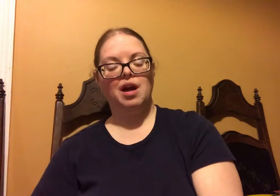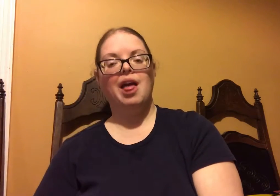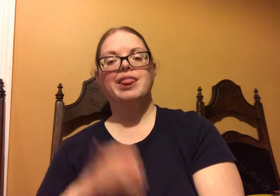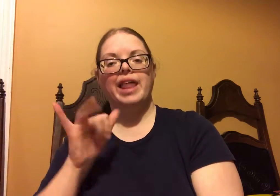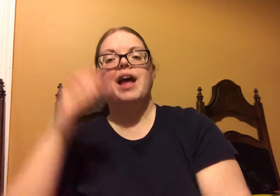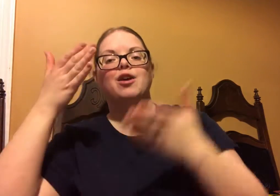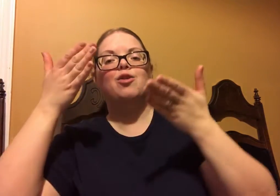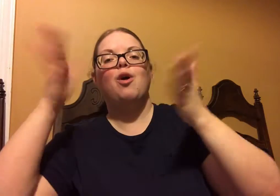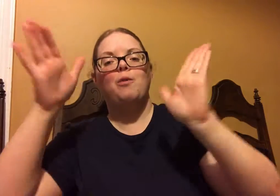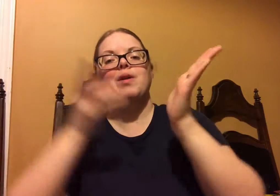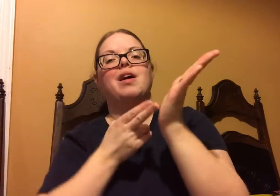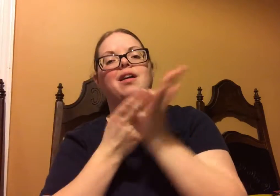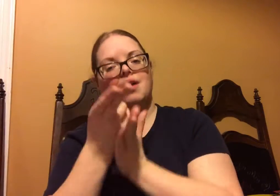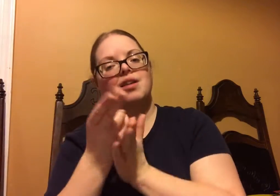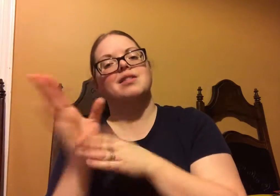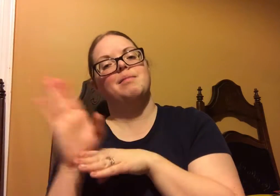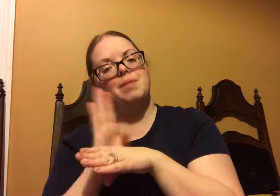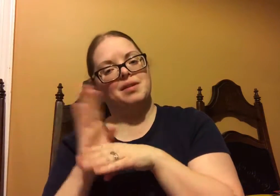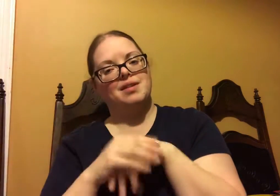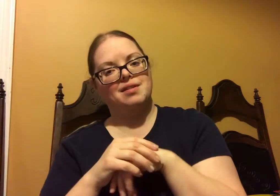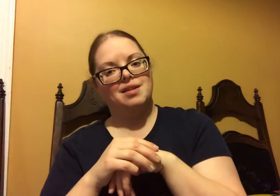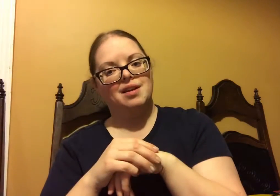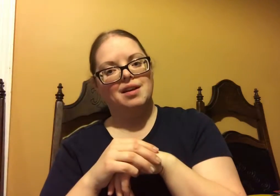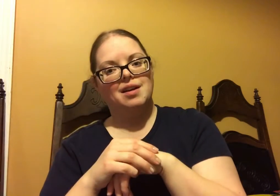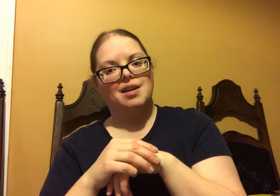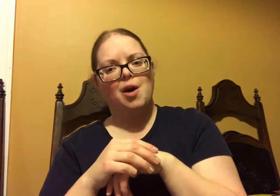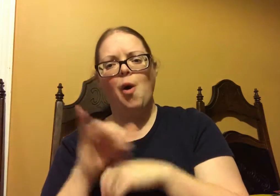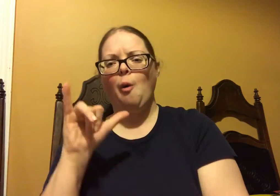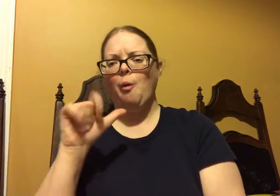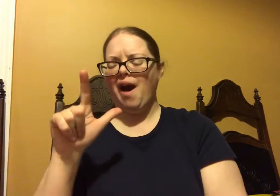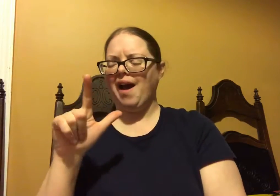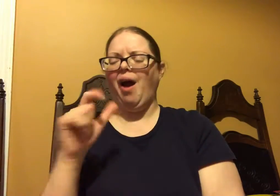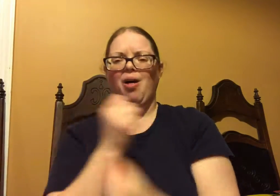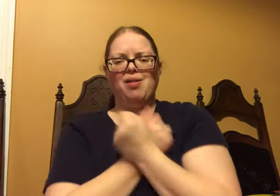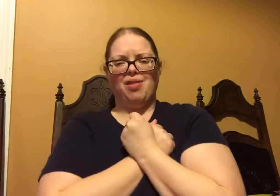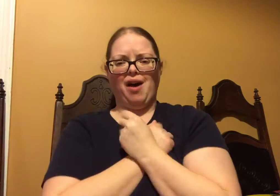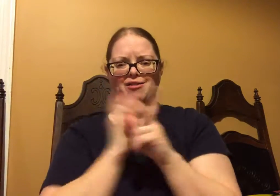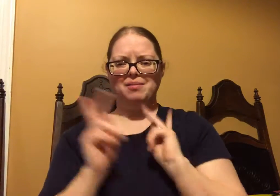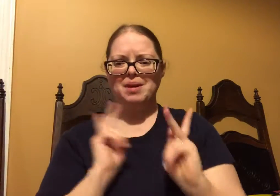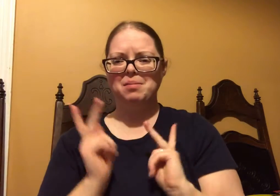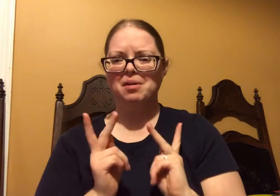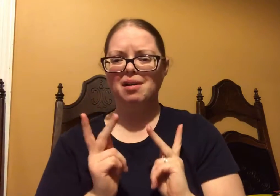That is pretty awesome. That is open honest business.